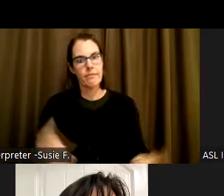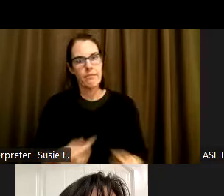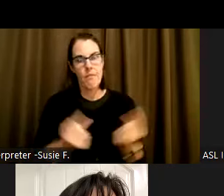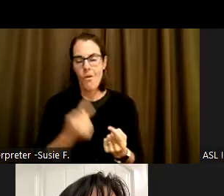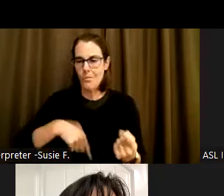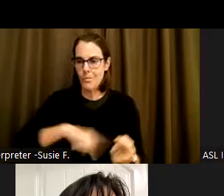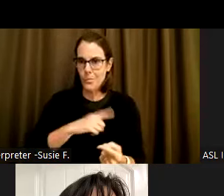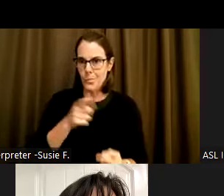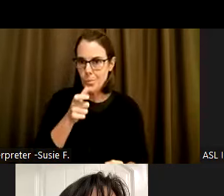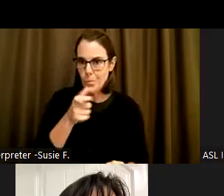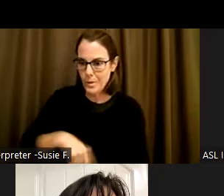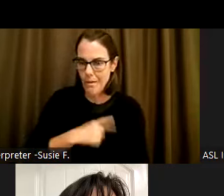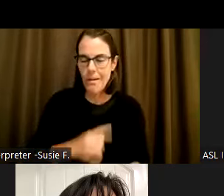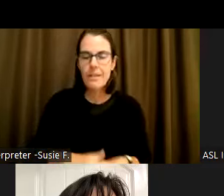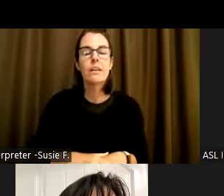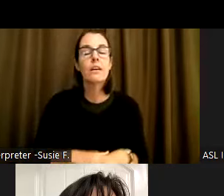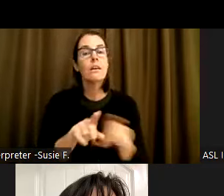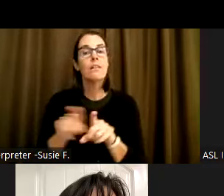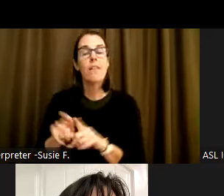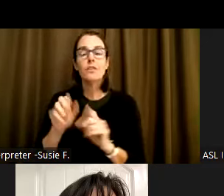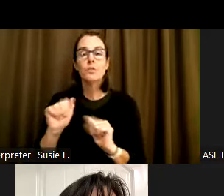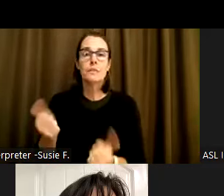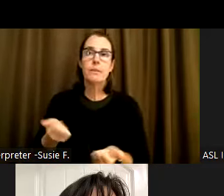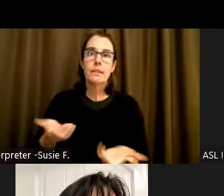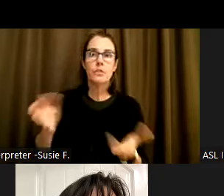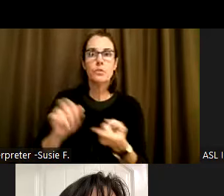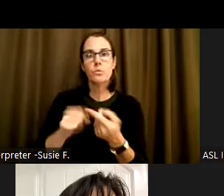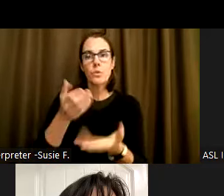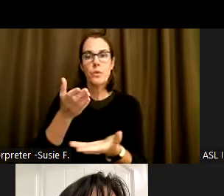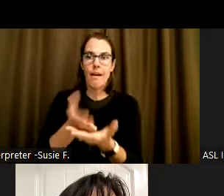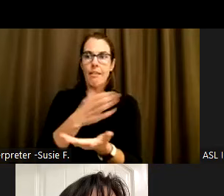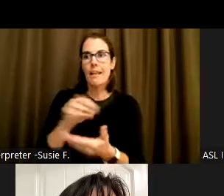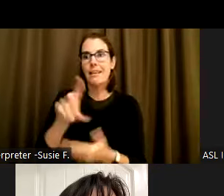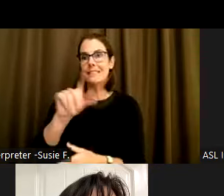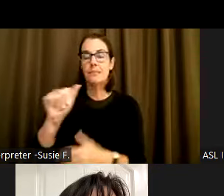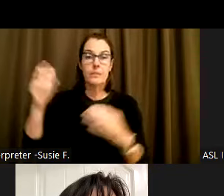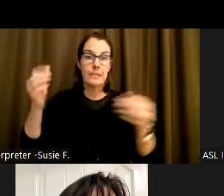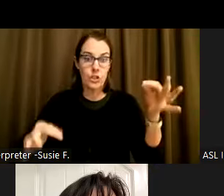have been introduced is through sins invalid and rooted in disability justice, as intersectional movement